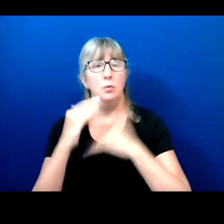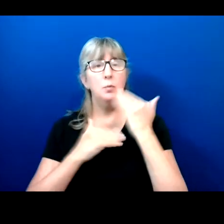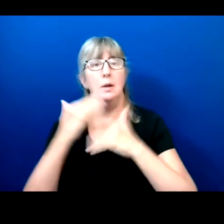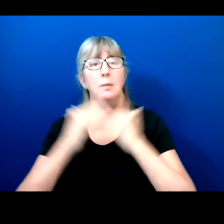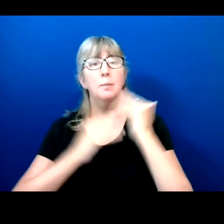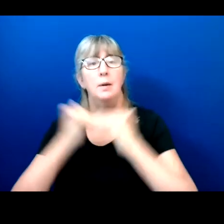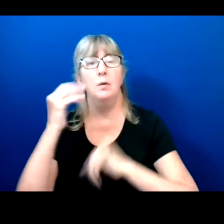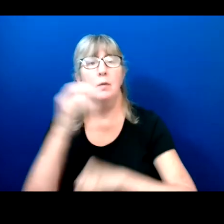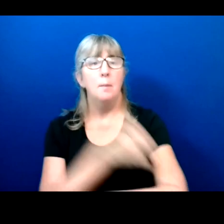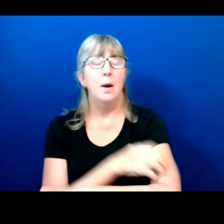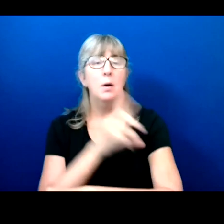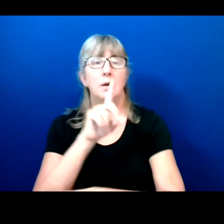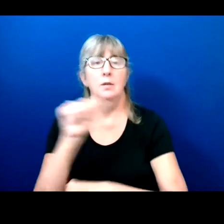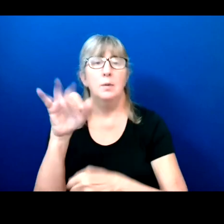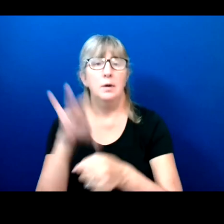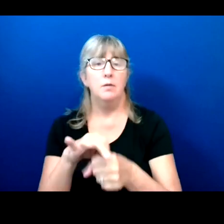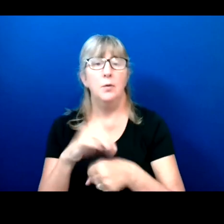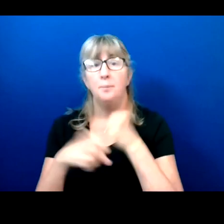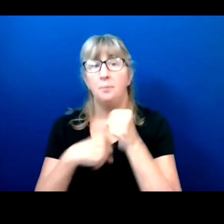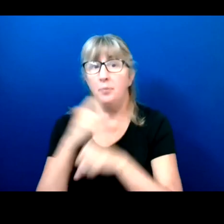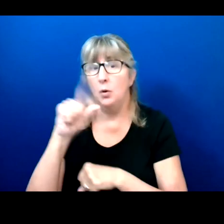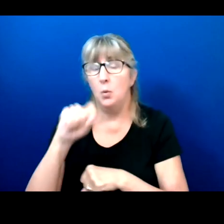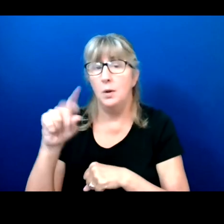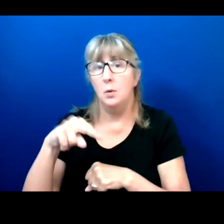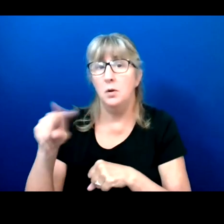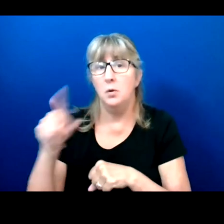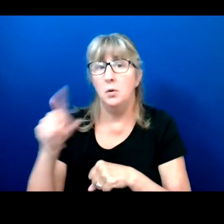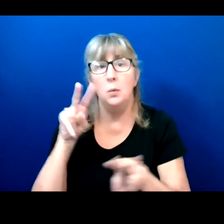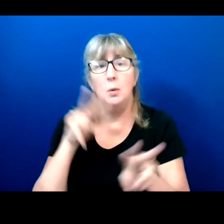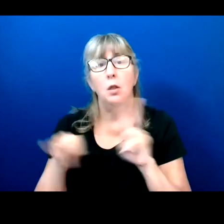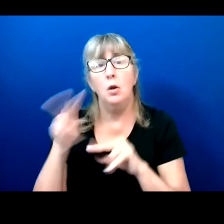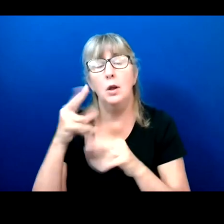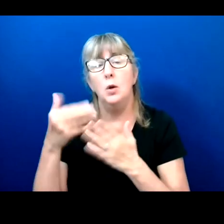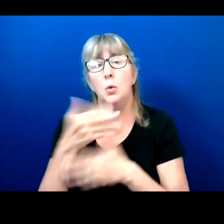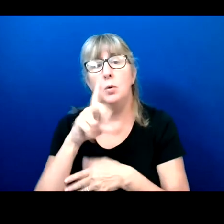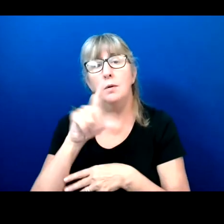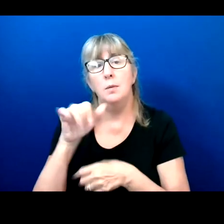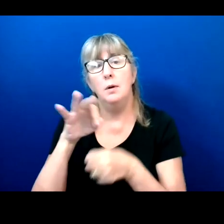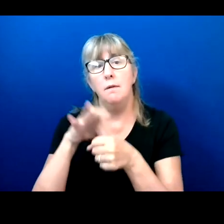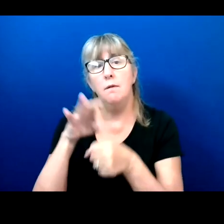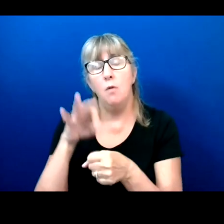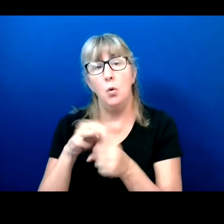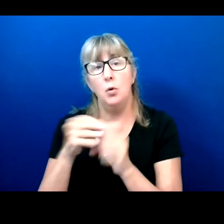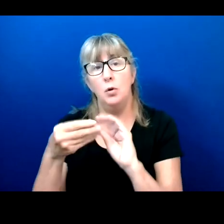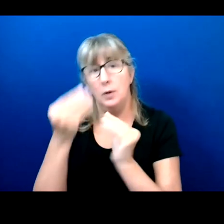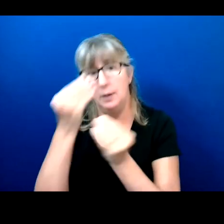In 2022, when we look at new disability voter turnout data, I want that 7% gap closed.